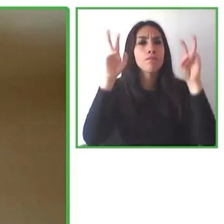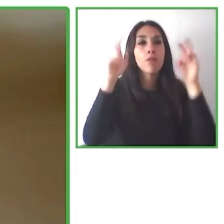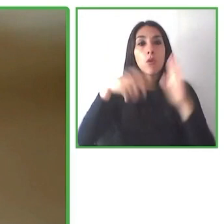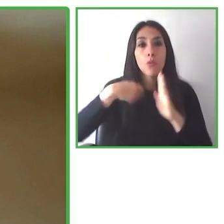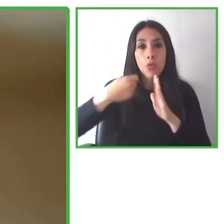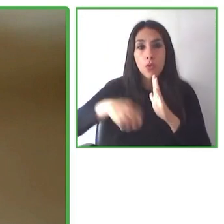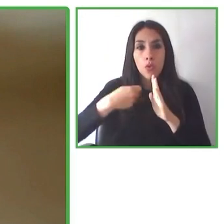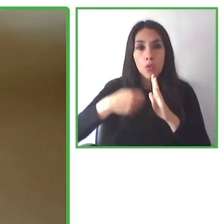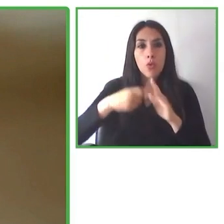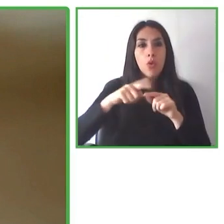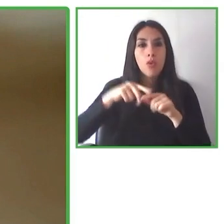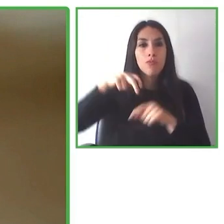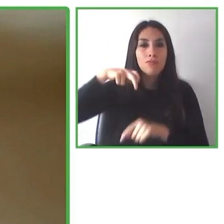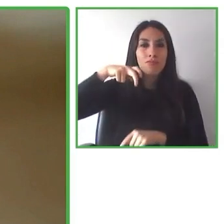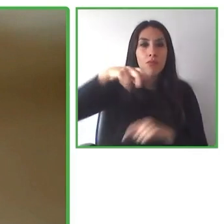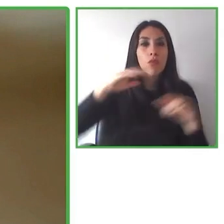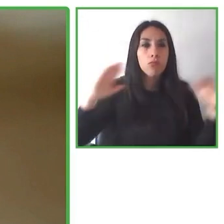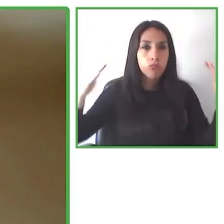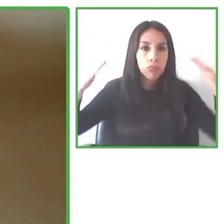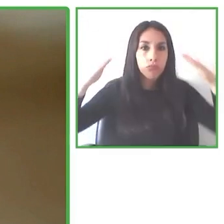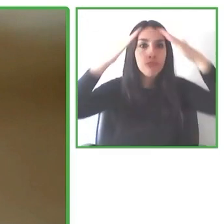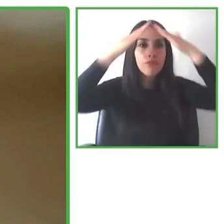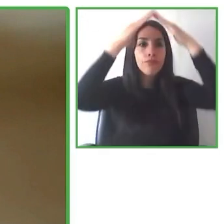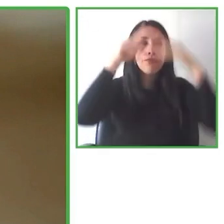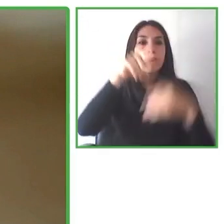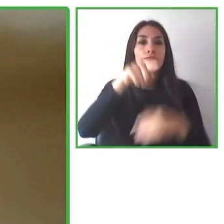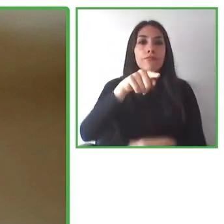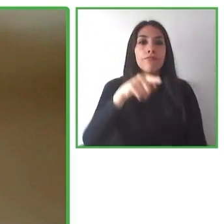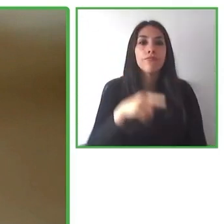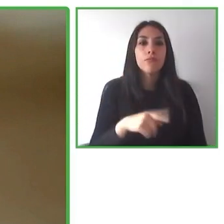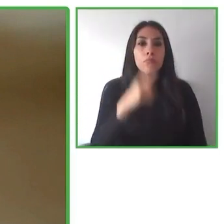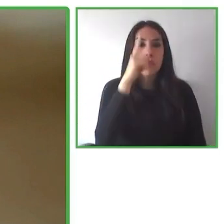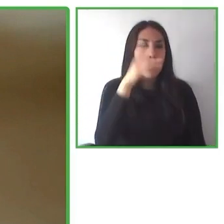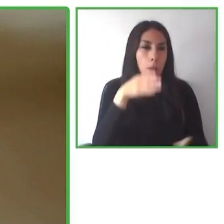Without Limits program in Chile, which seeks to eliminate barriers